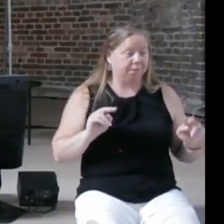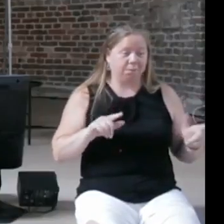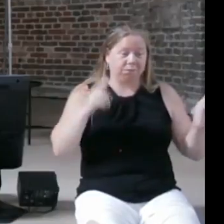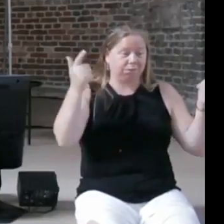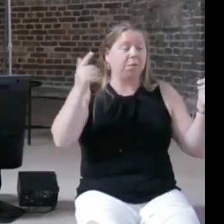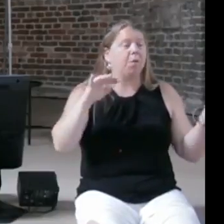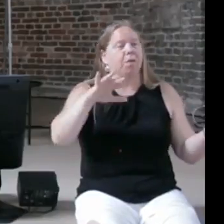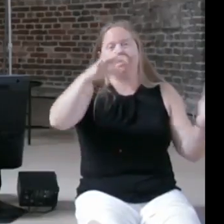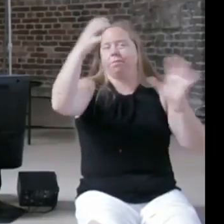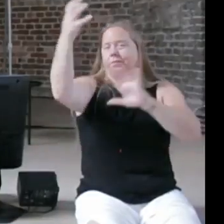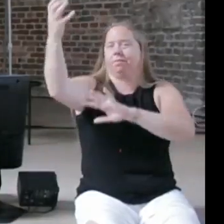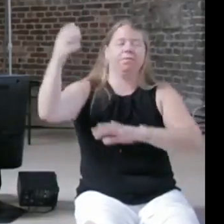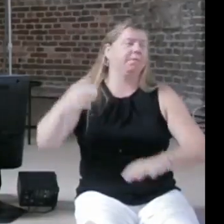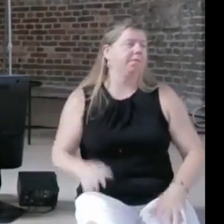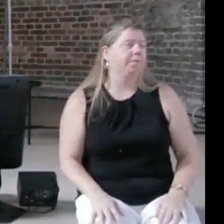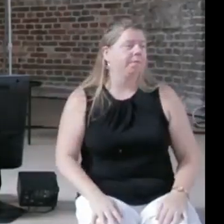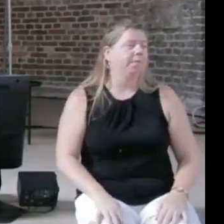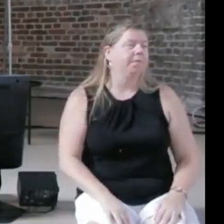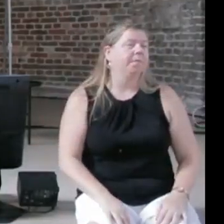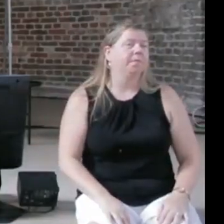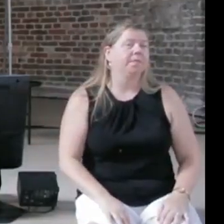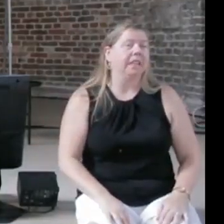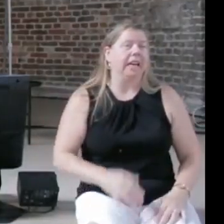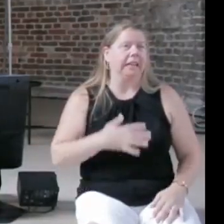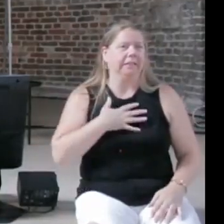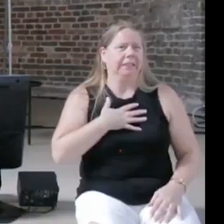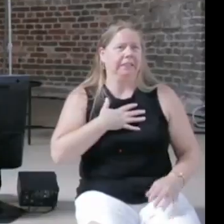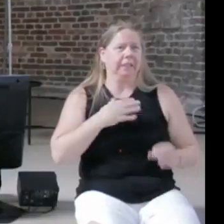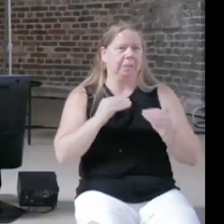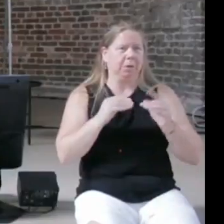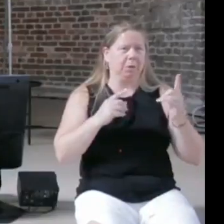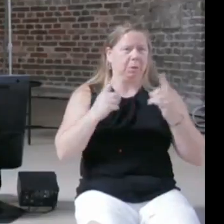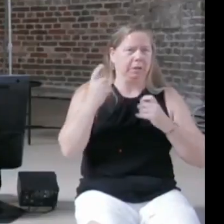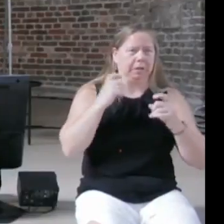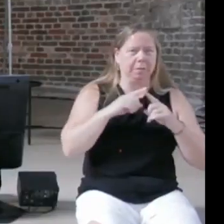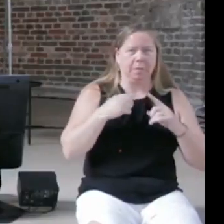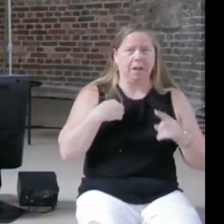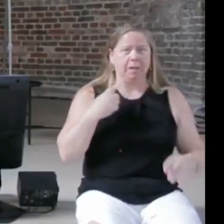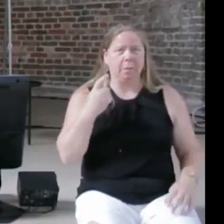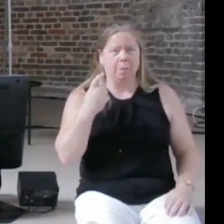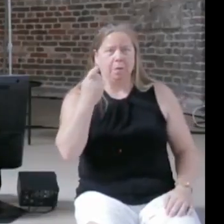I'm hesitant to allow another question, but if there is another question. Yeah go